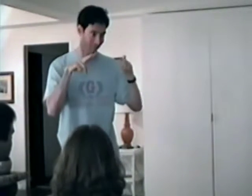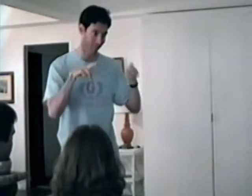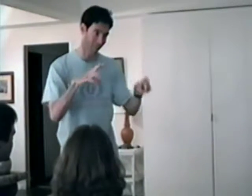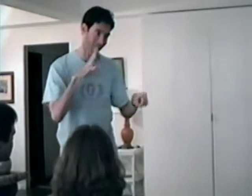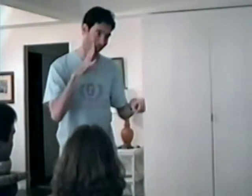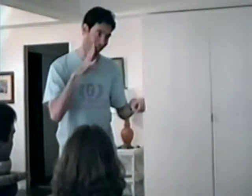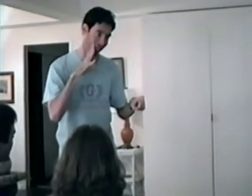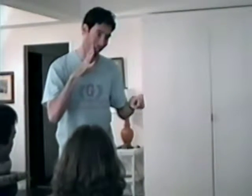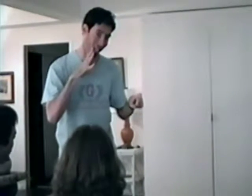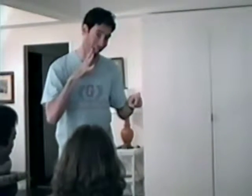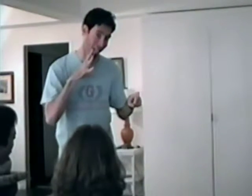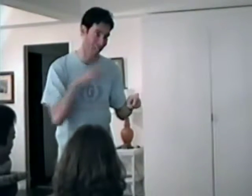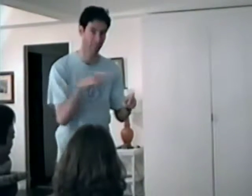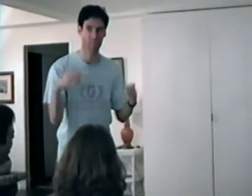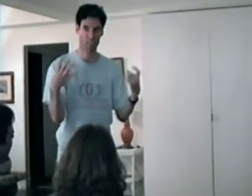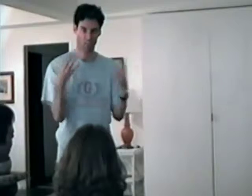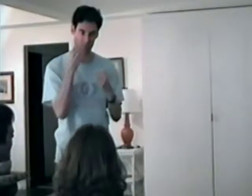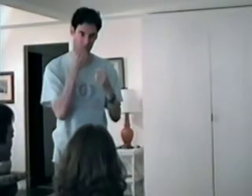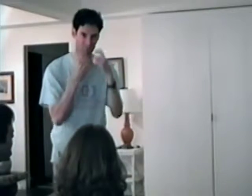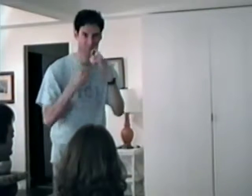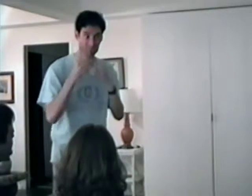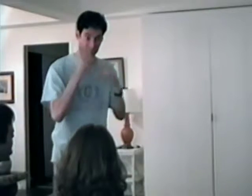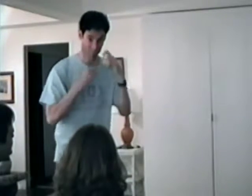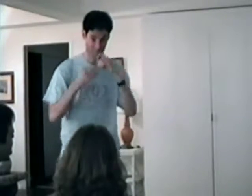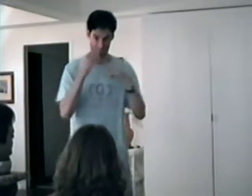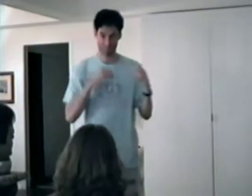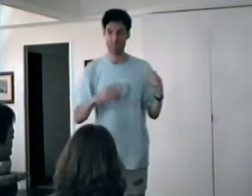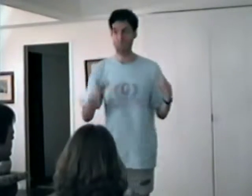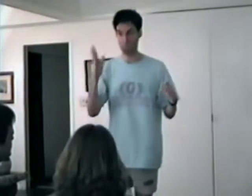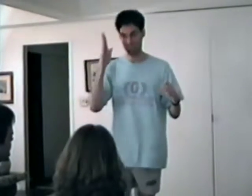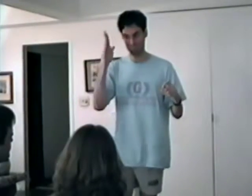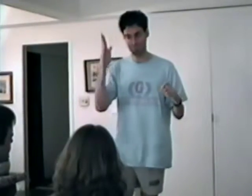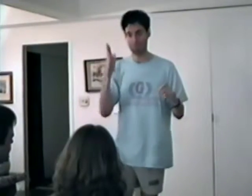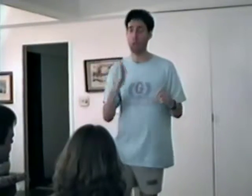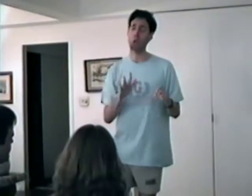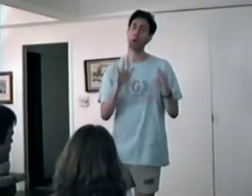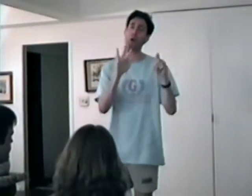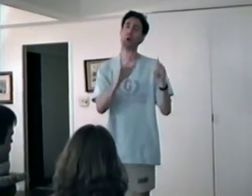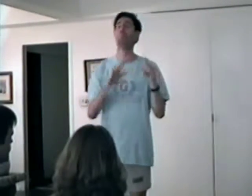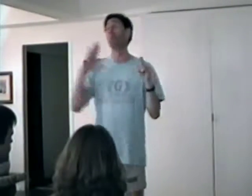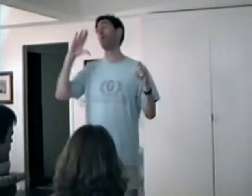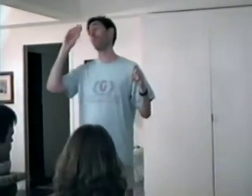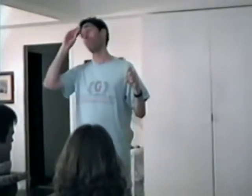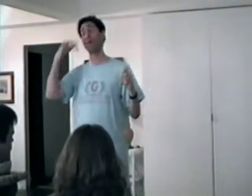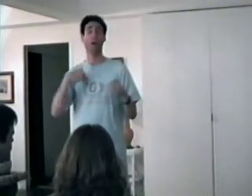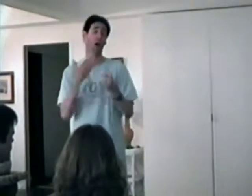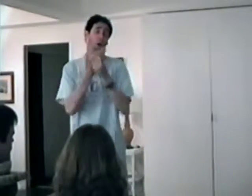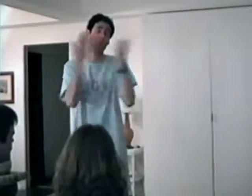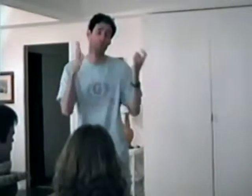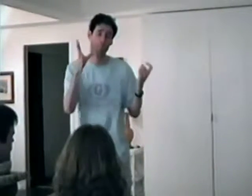and being greedy they won't care to question such a plum.